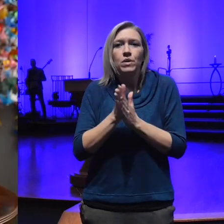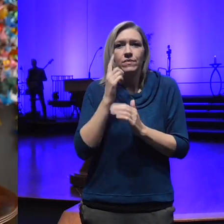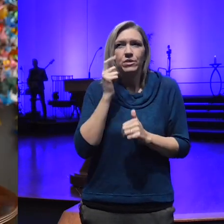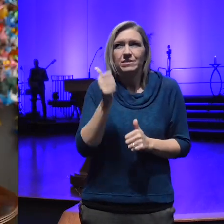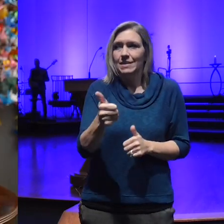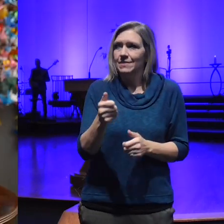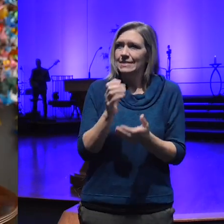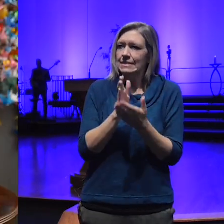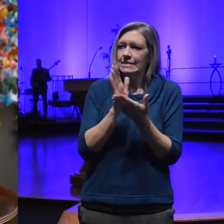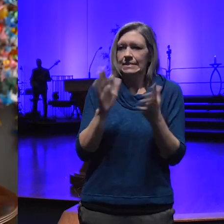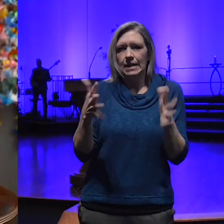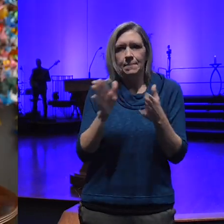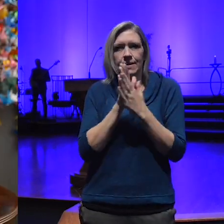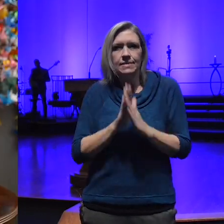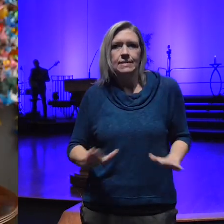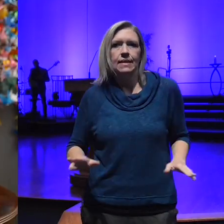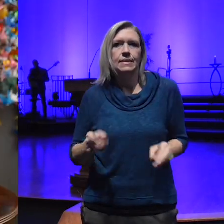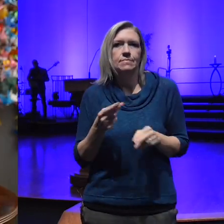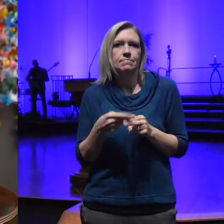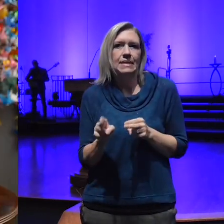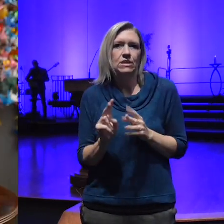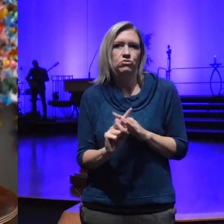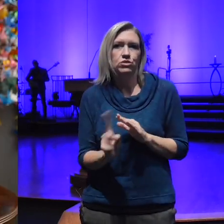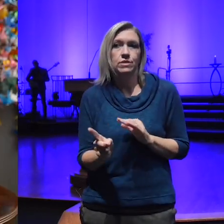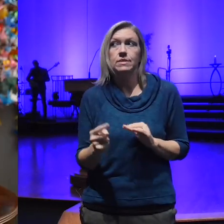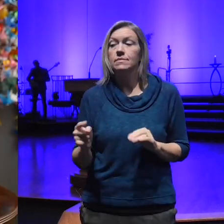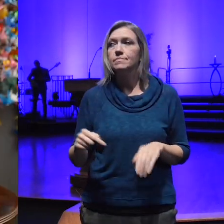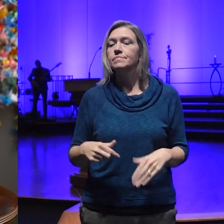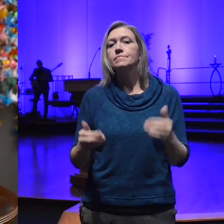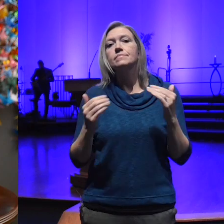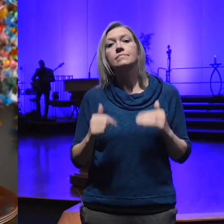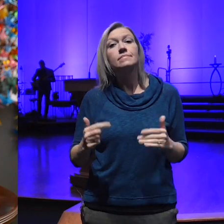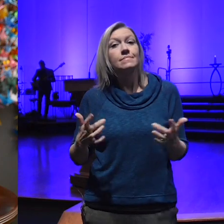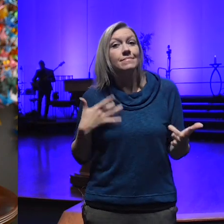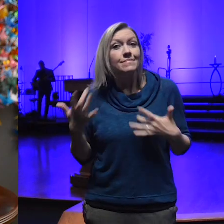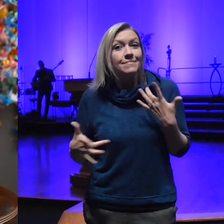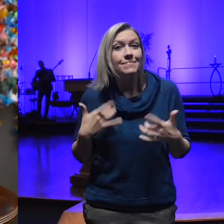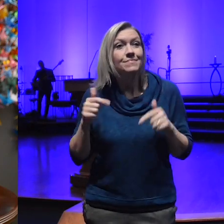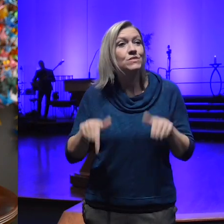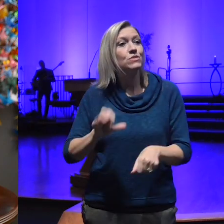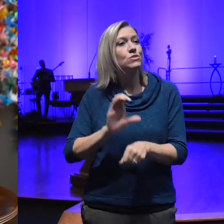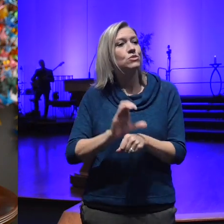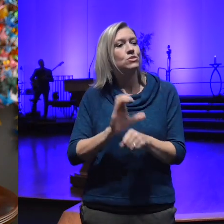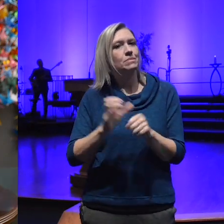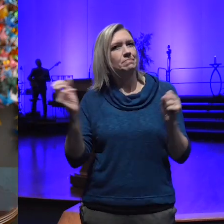am so excited that Mile High church is returning to having a midweek service on Wednesday nights